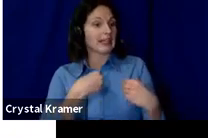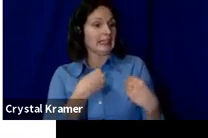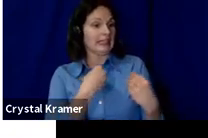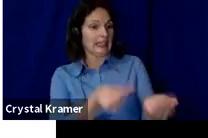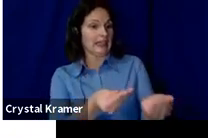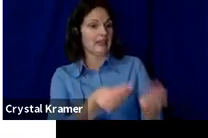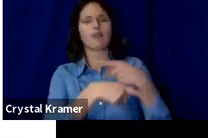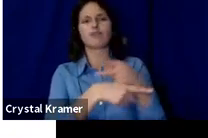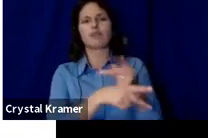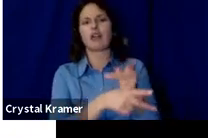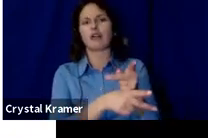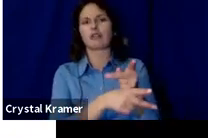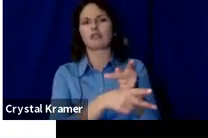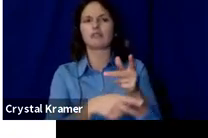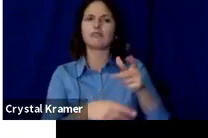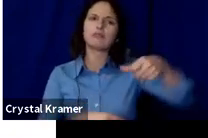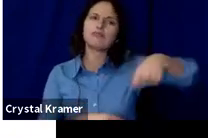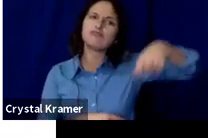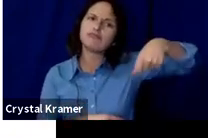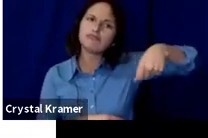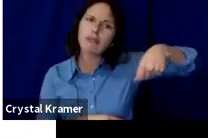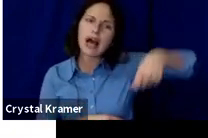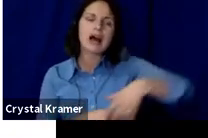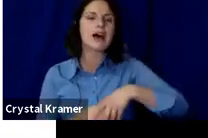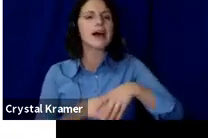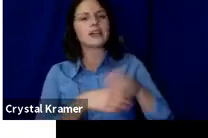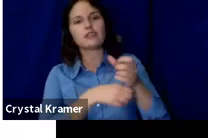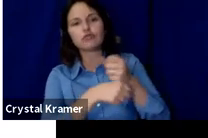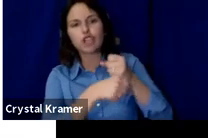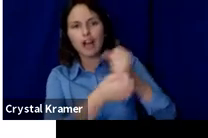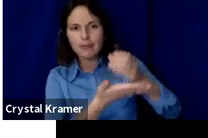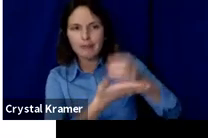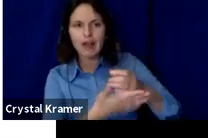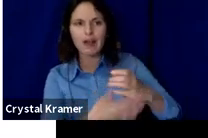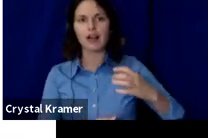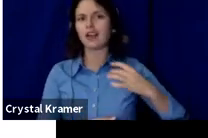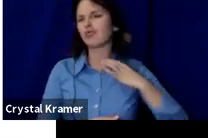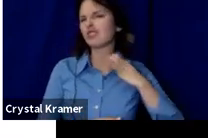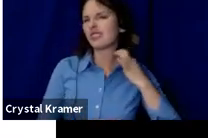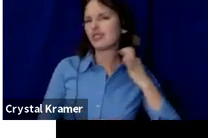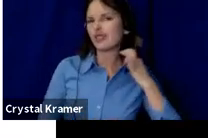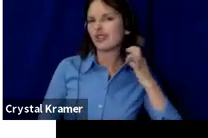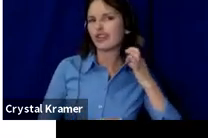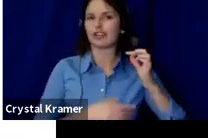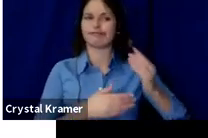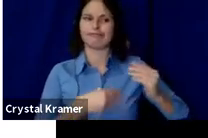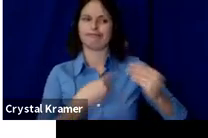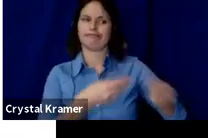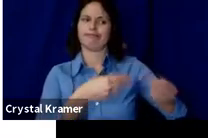This is where the totes bag or coffee mug or T‑shirt can help promote your work and